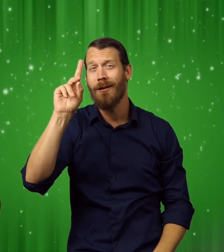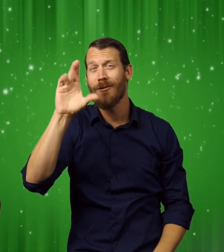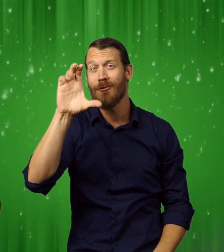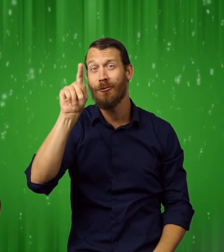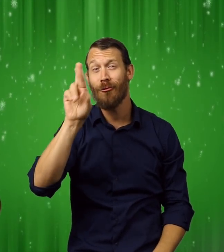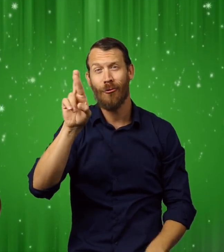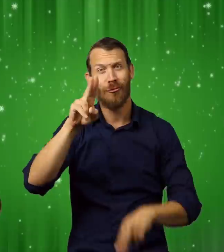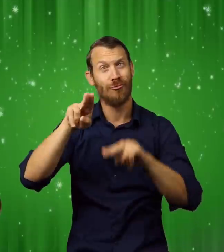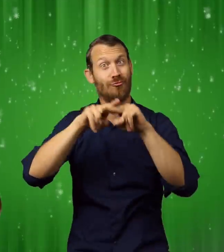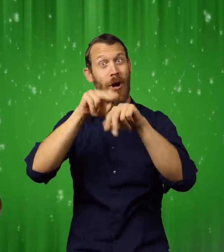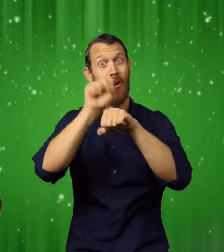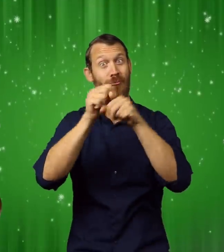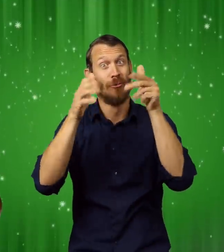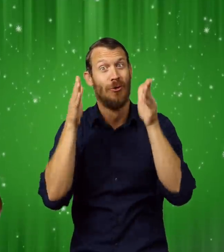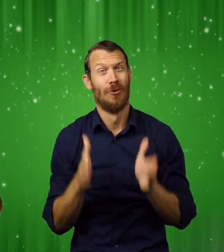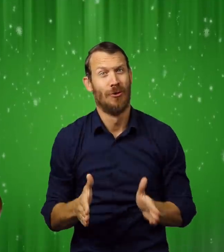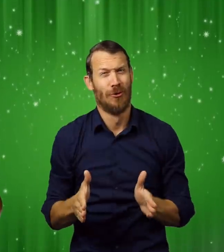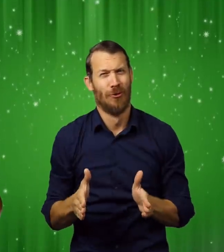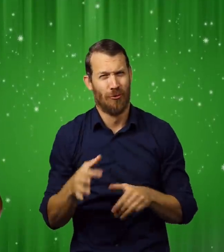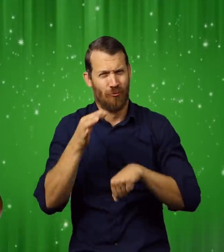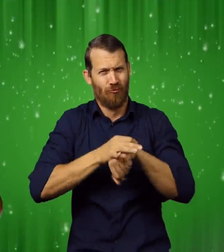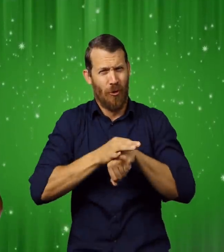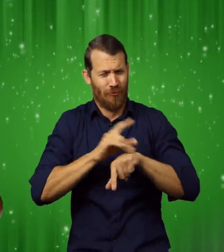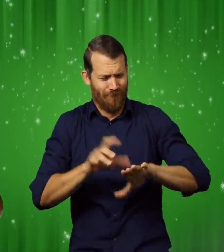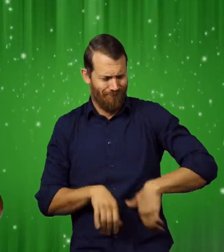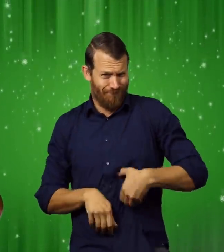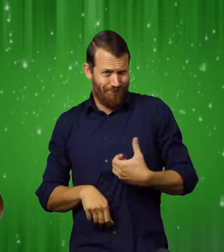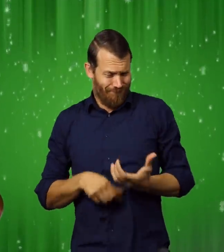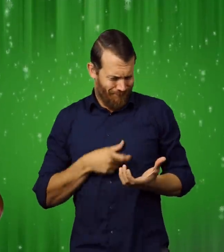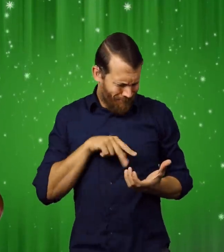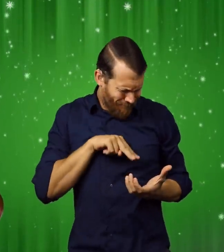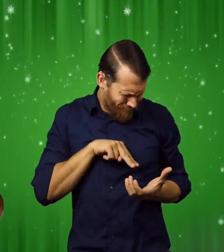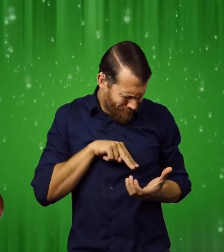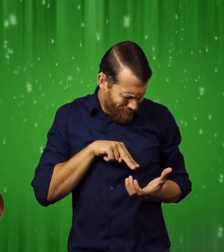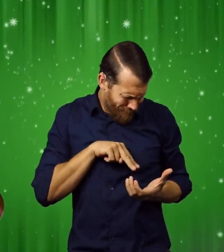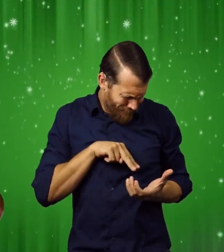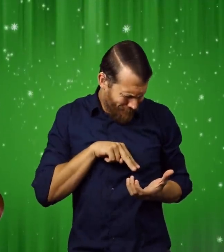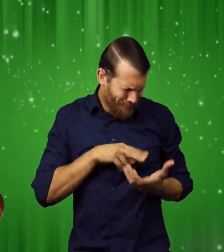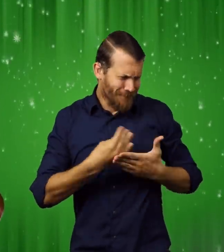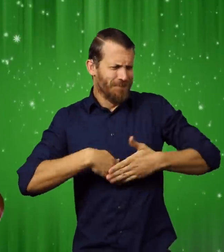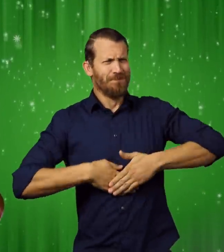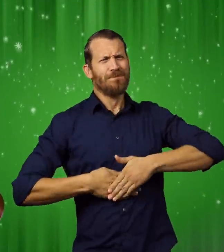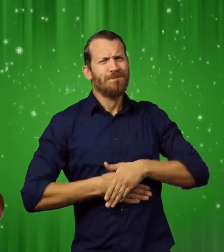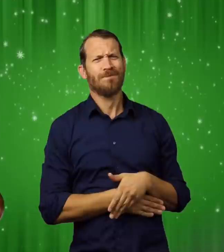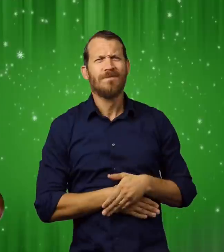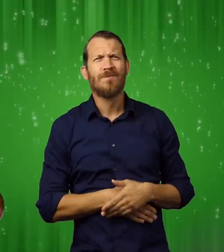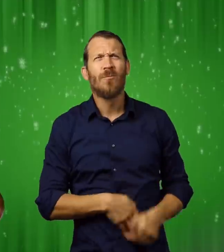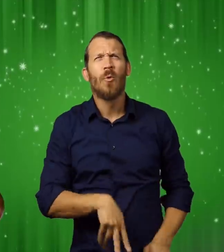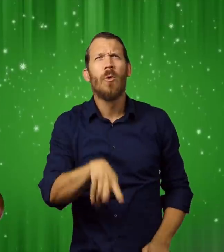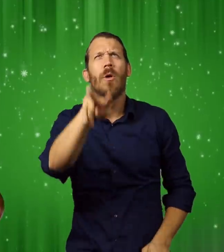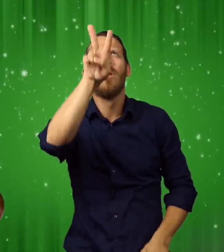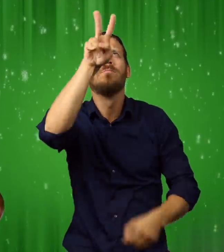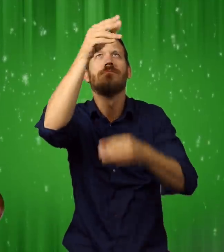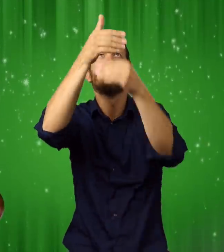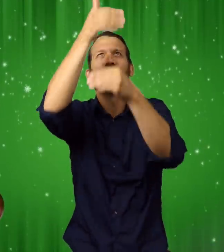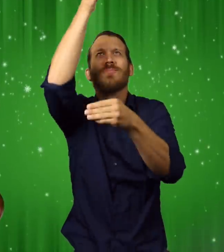He was wrapped in an apron of steam. Snowflakes fell lightly around it. The conductor stood at the open door of one of the cars.